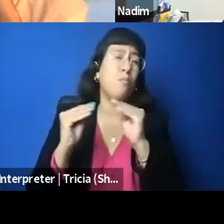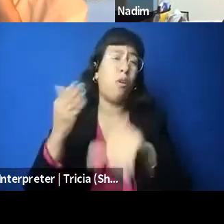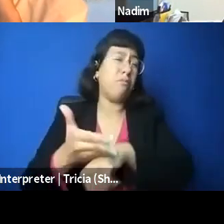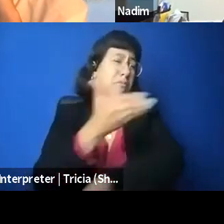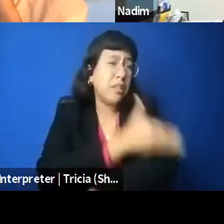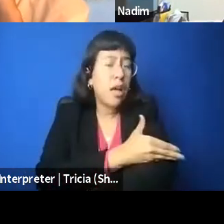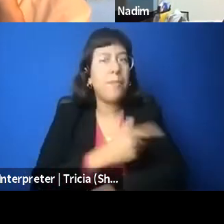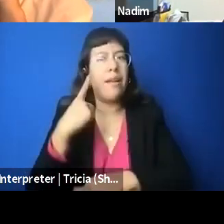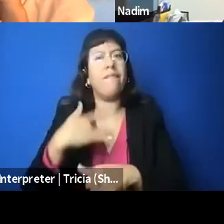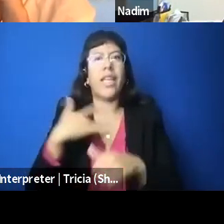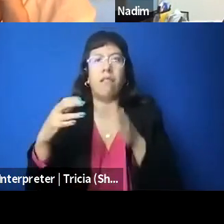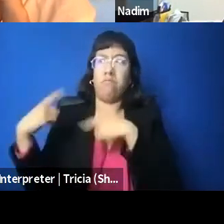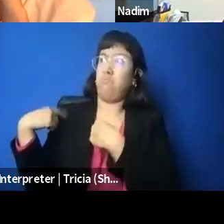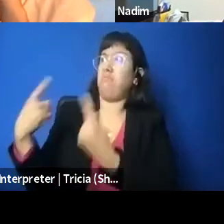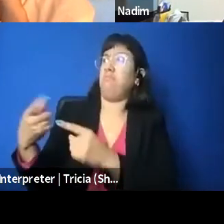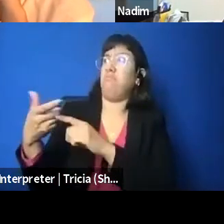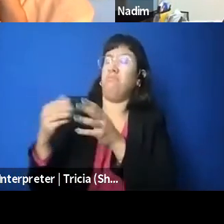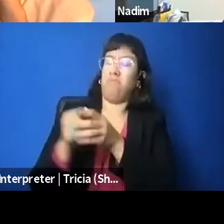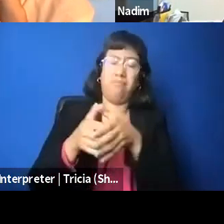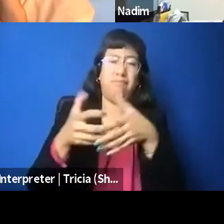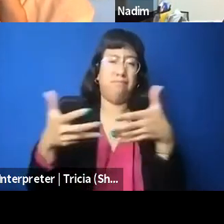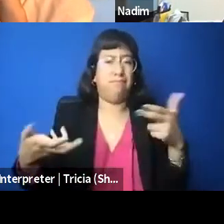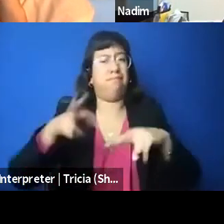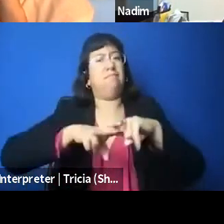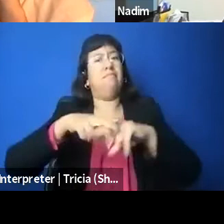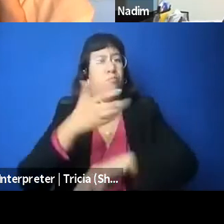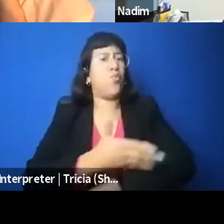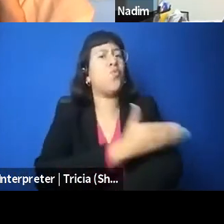and especially if you look at like the younger generation,